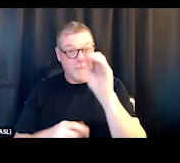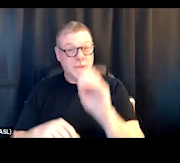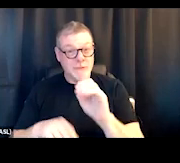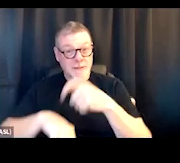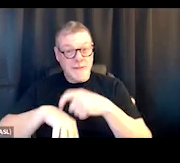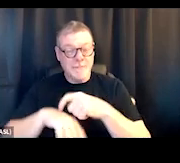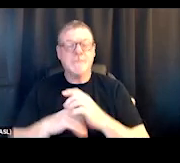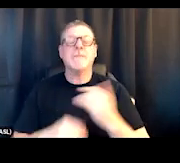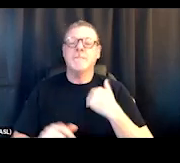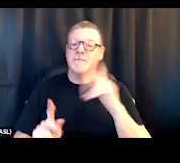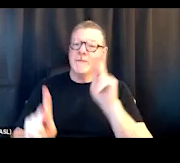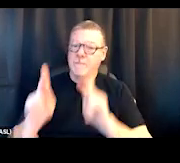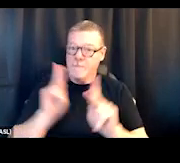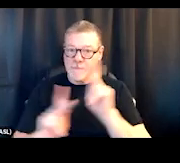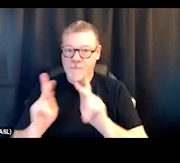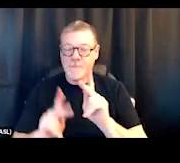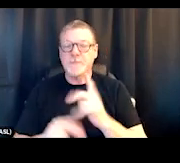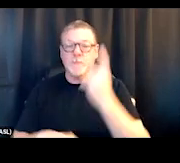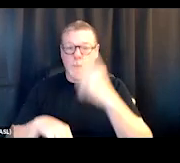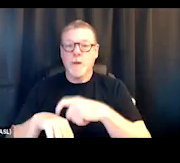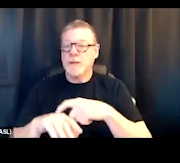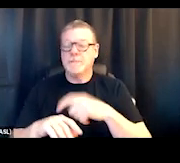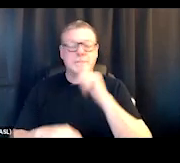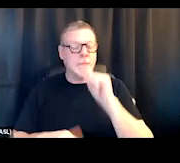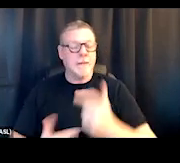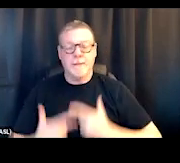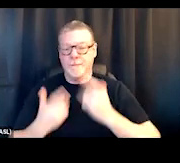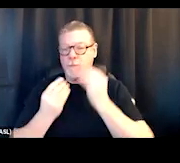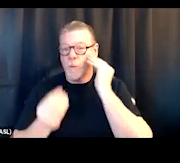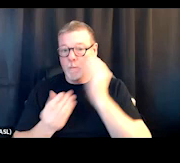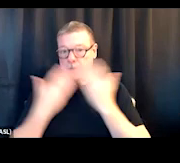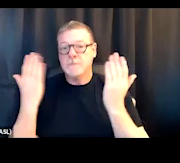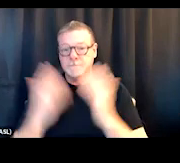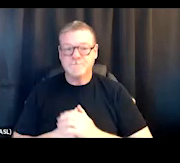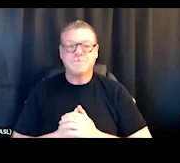we have people that were at one time unsheltered, so people that are now willing